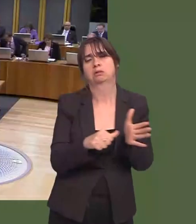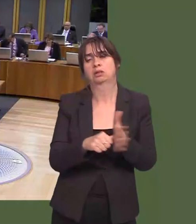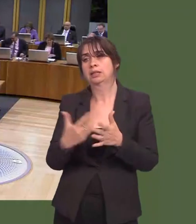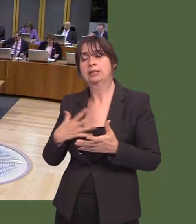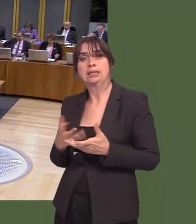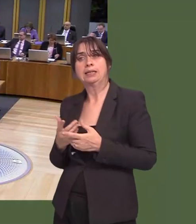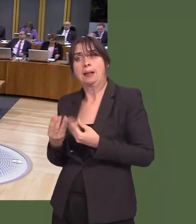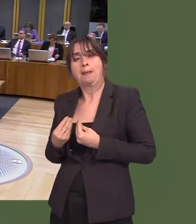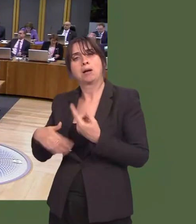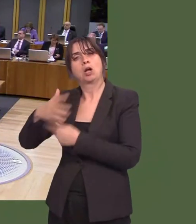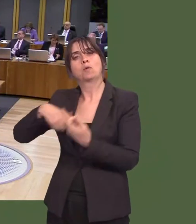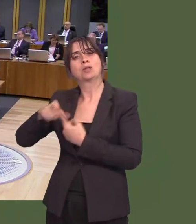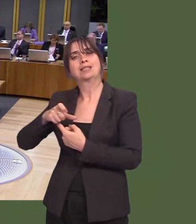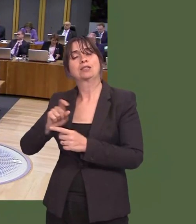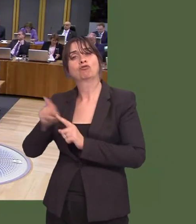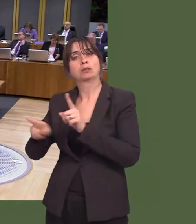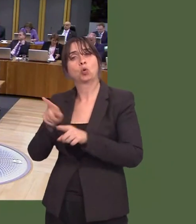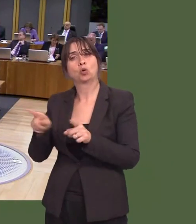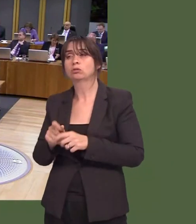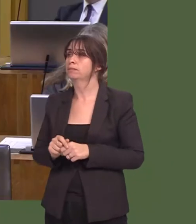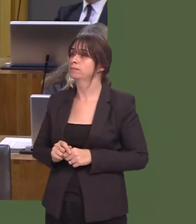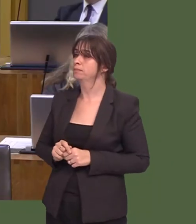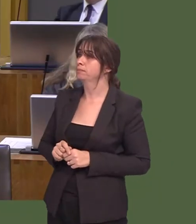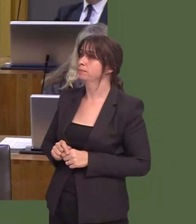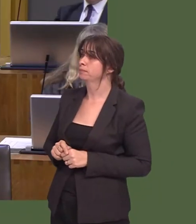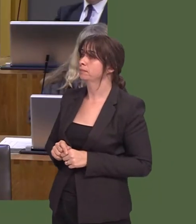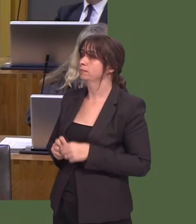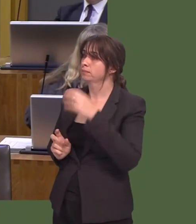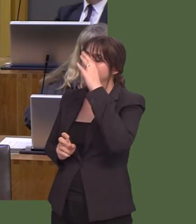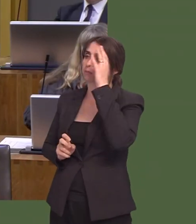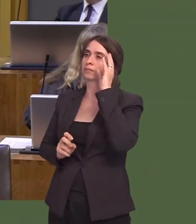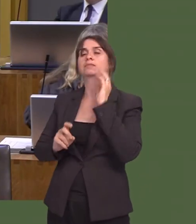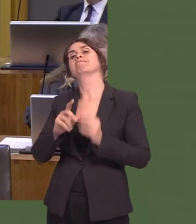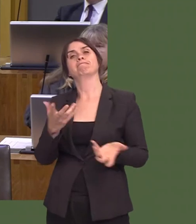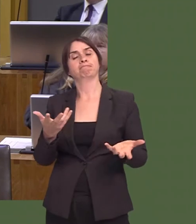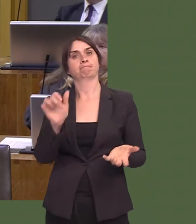Carwyn Jones: Thatís correct, and thatís why we work with local authorities and with